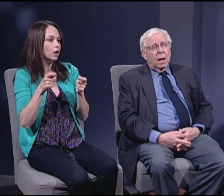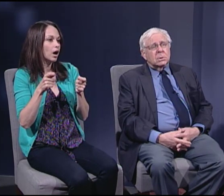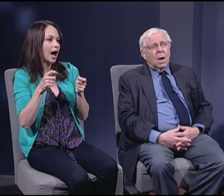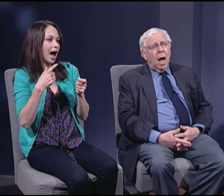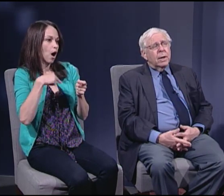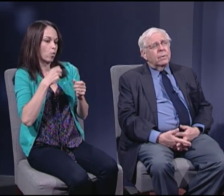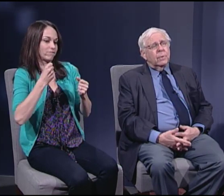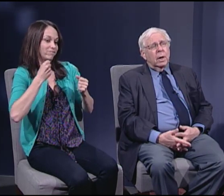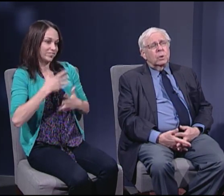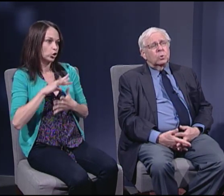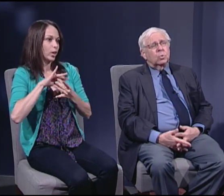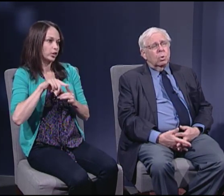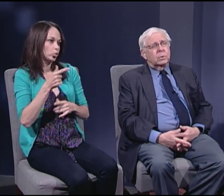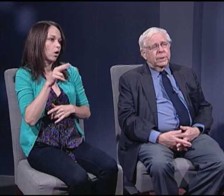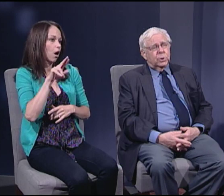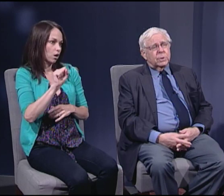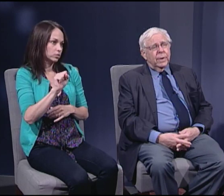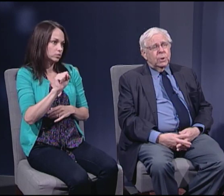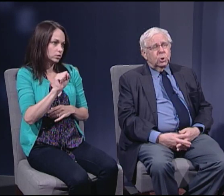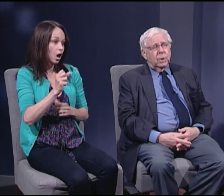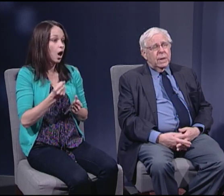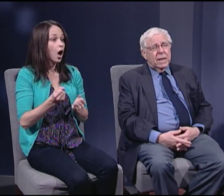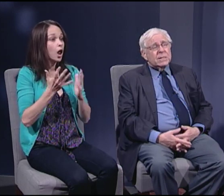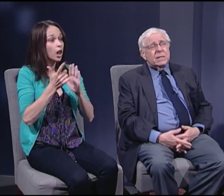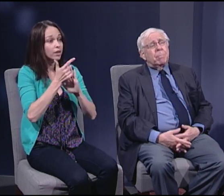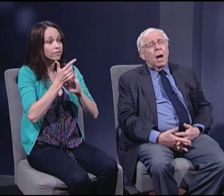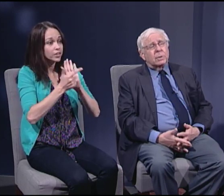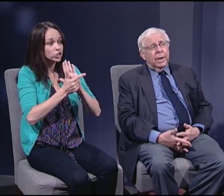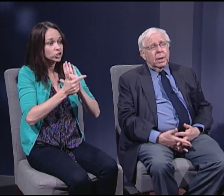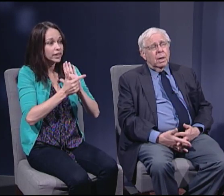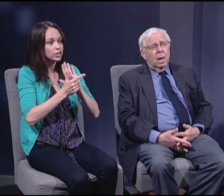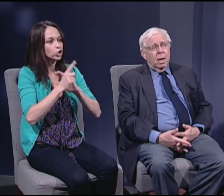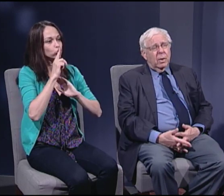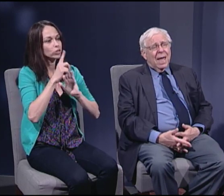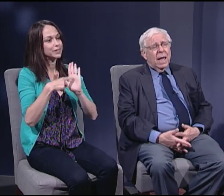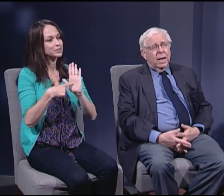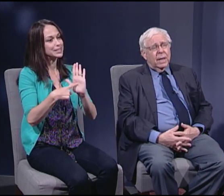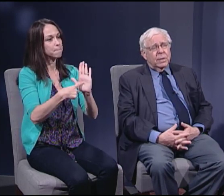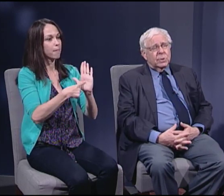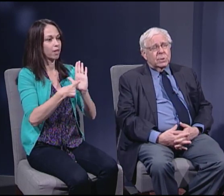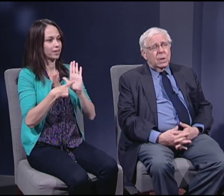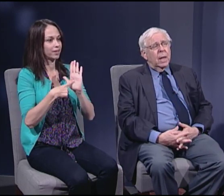A lot of gun control legislation is symbolic, that is,